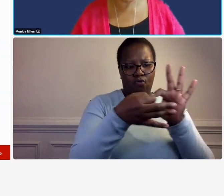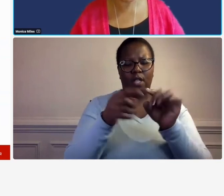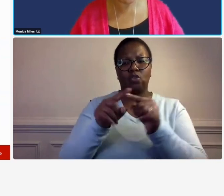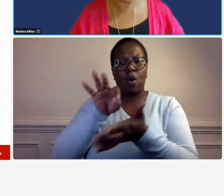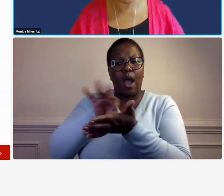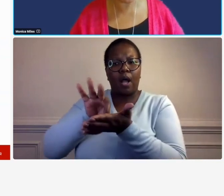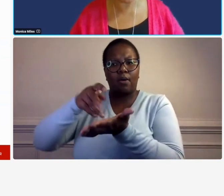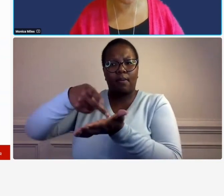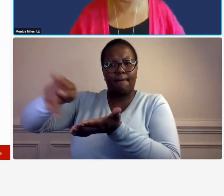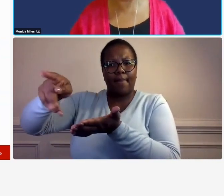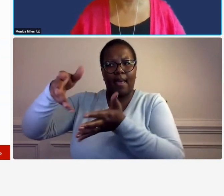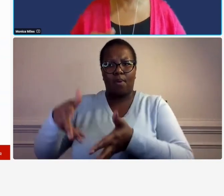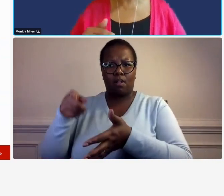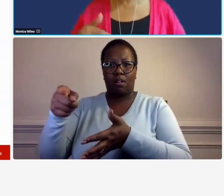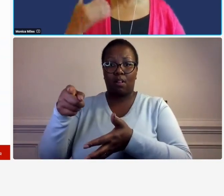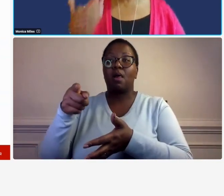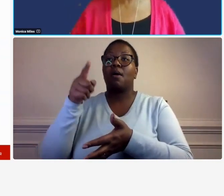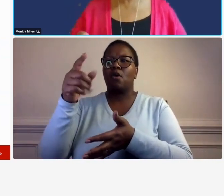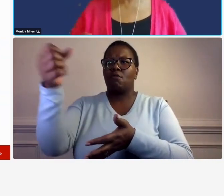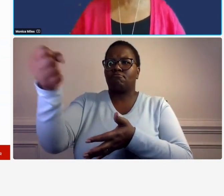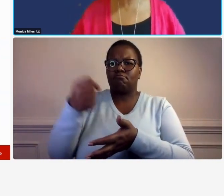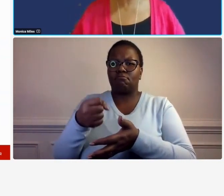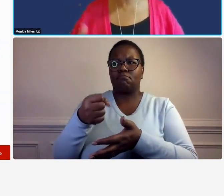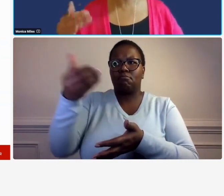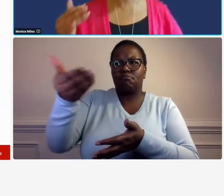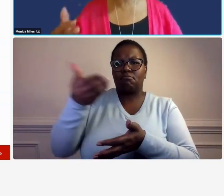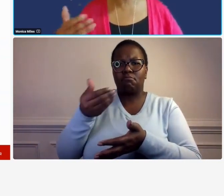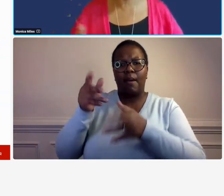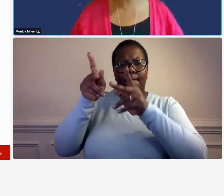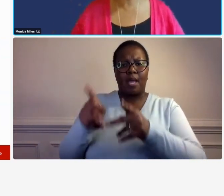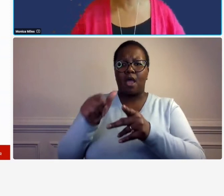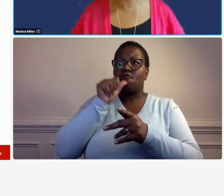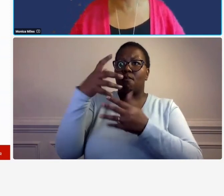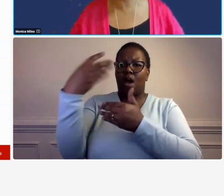accounts payable department do a spot check on whether those policies and procedures are being